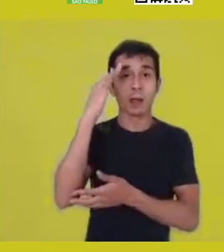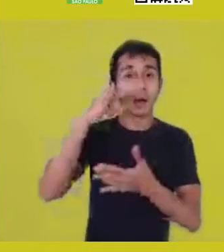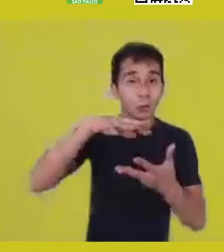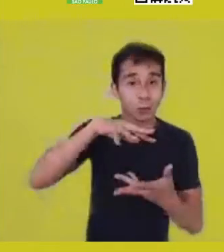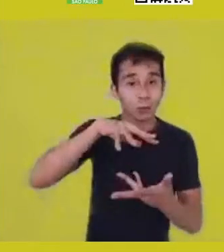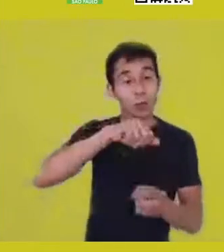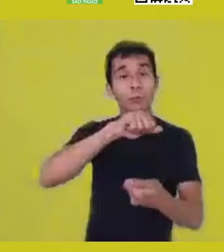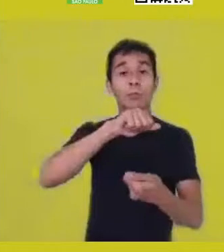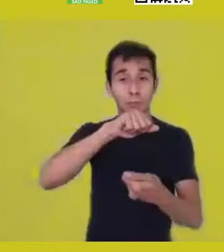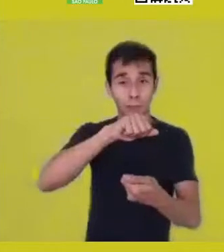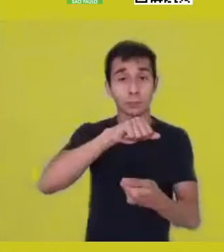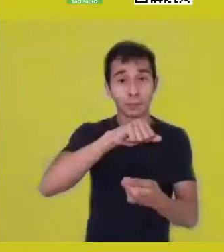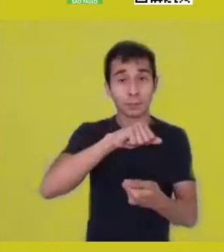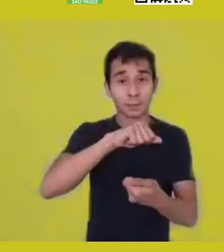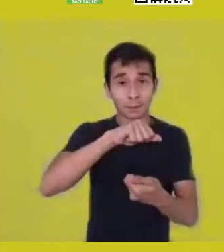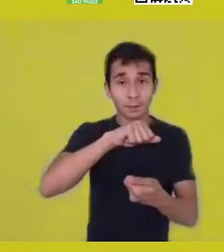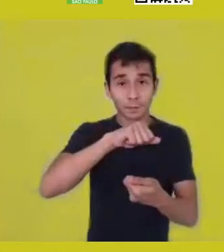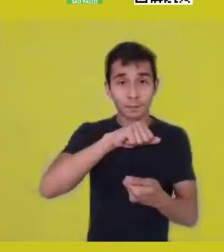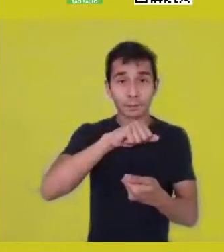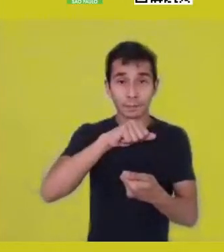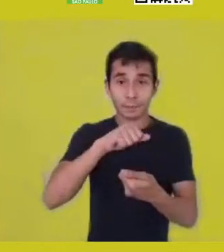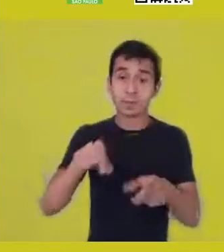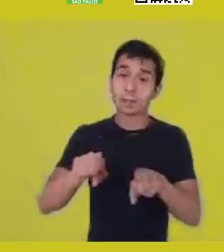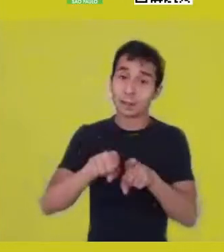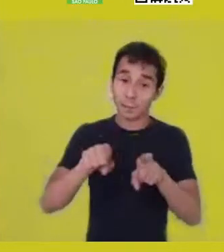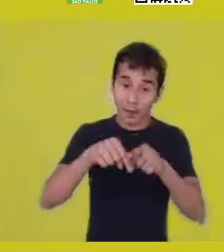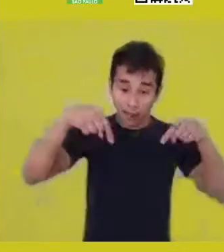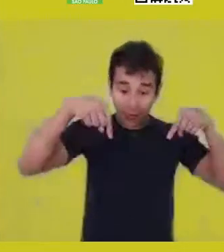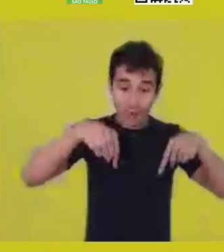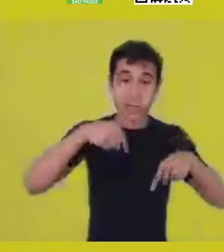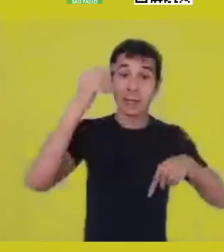and that arrive in this territory - we are talking about these elements,